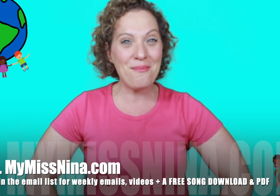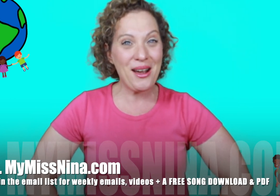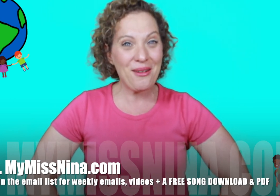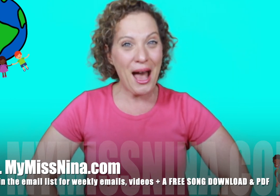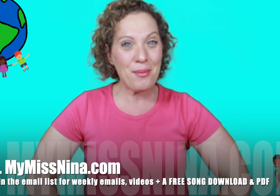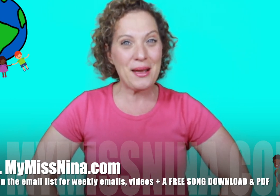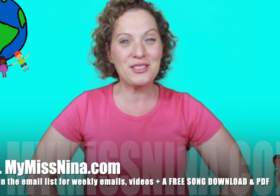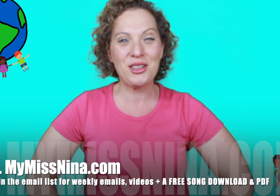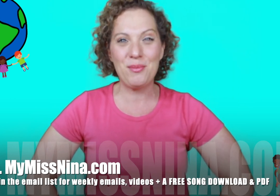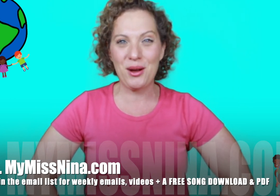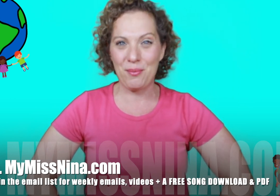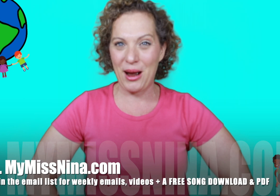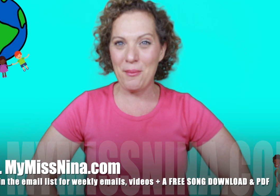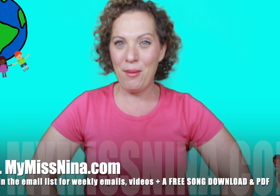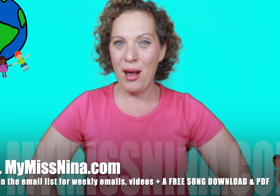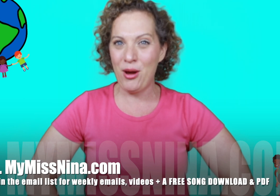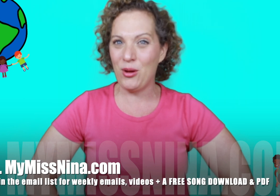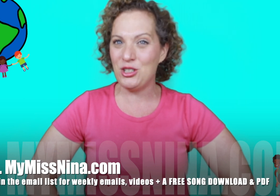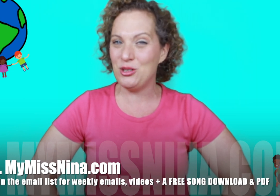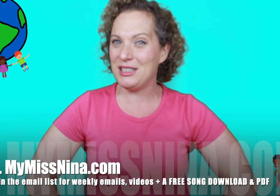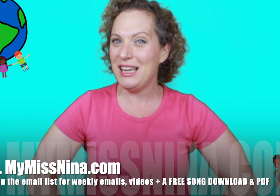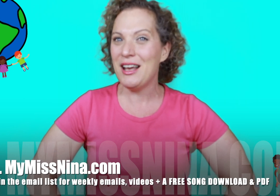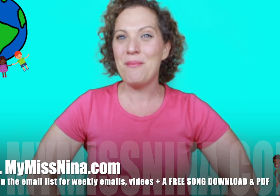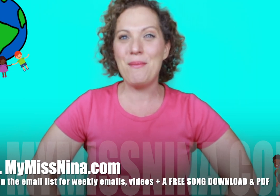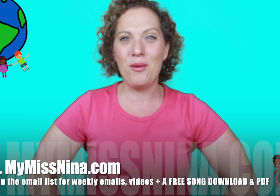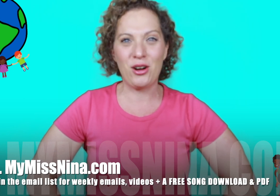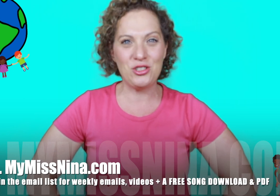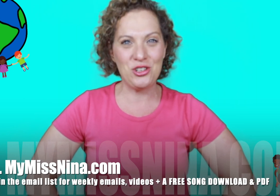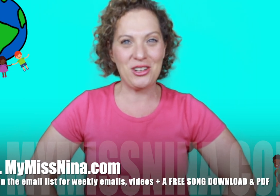Bear Rap based on the book "Brown Bear, Brown Bear What Do You See?" by Bill Martin Jr. and